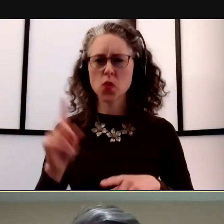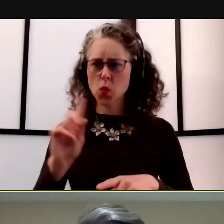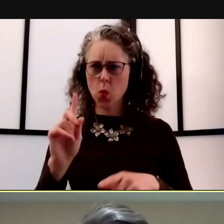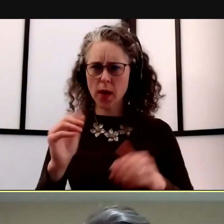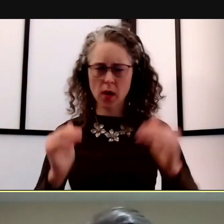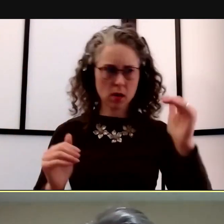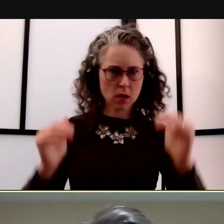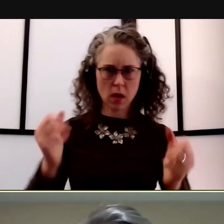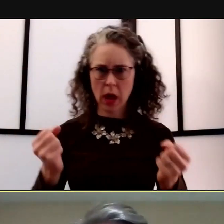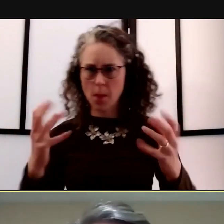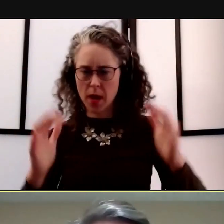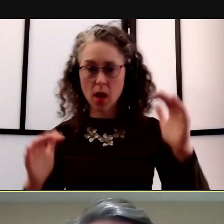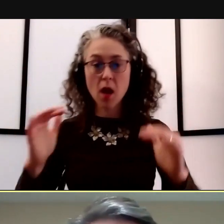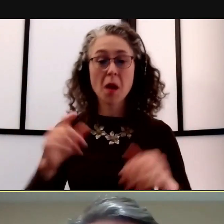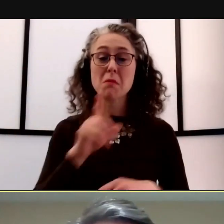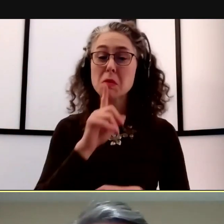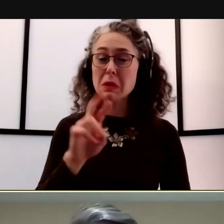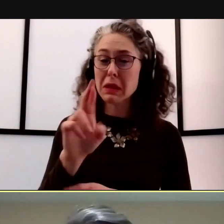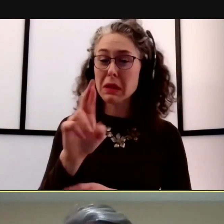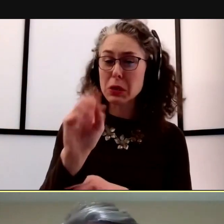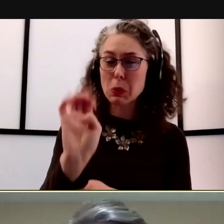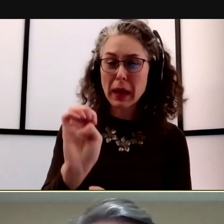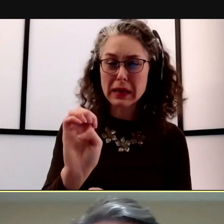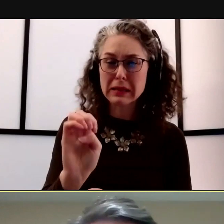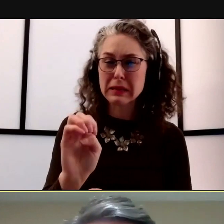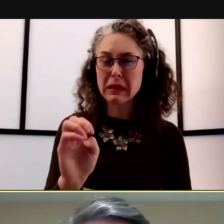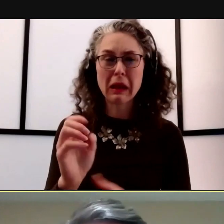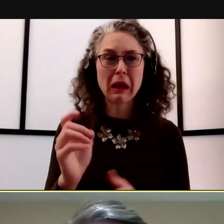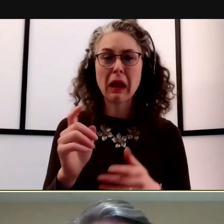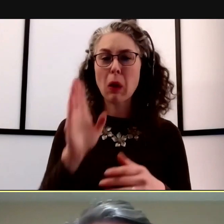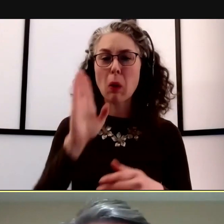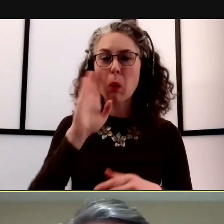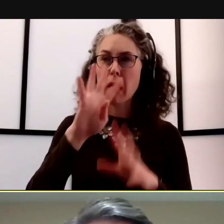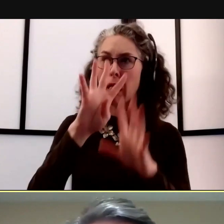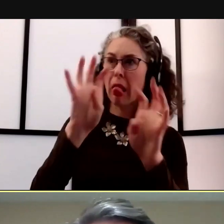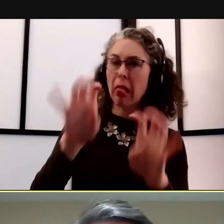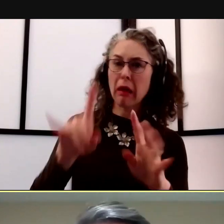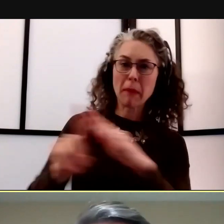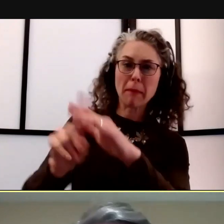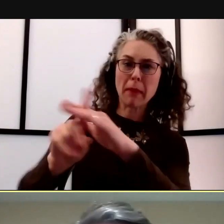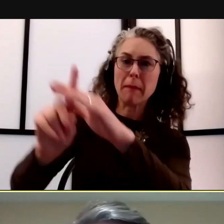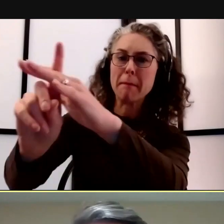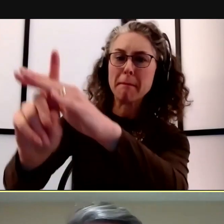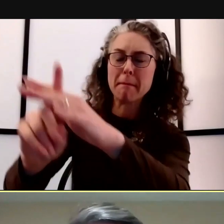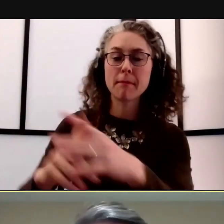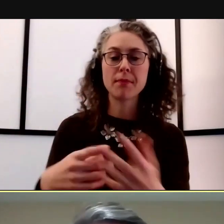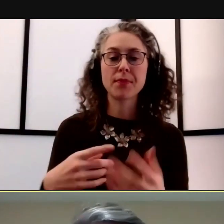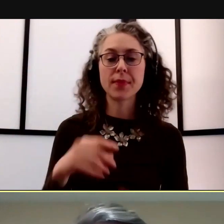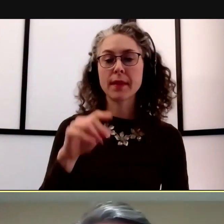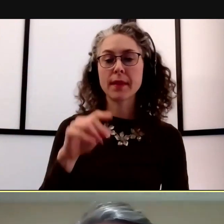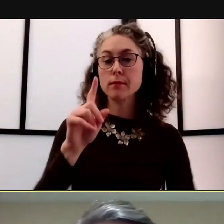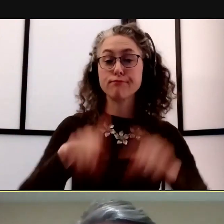And it's a race because there's other unknowns that will emerge into this conversation, including the variants that may be more pathogen